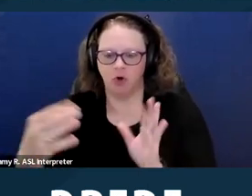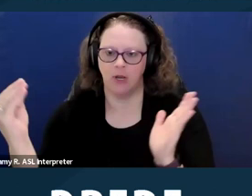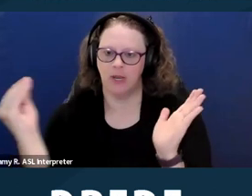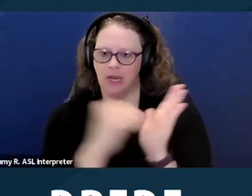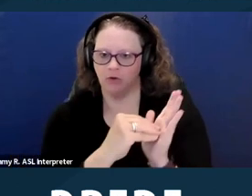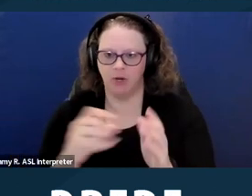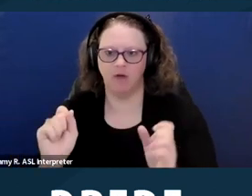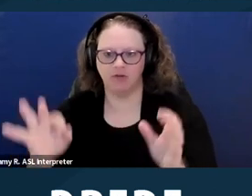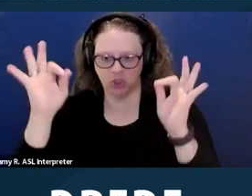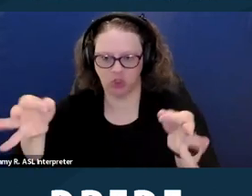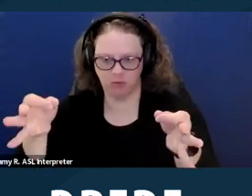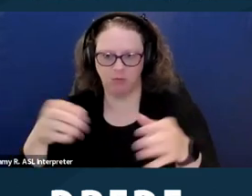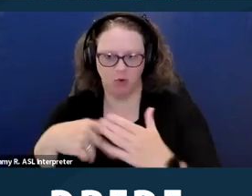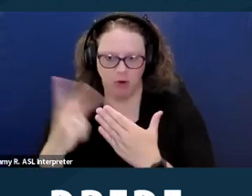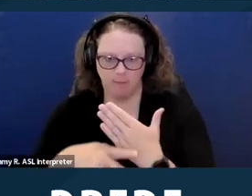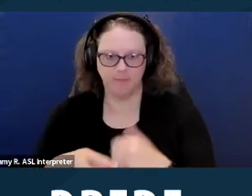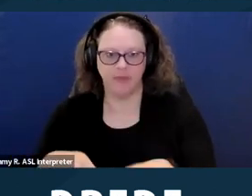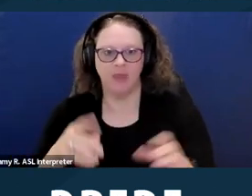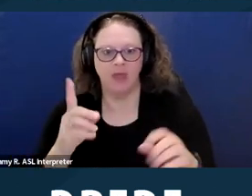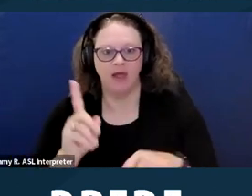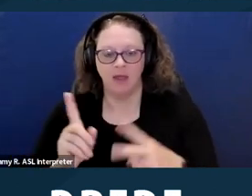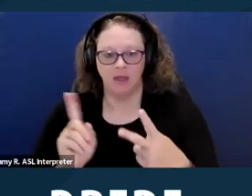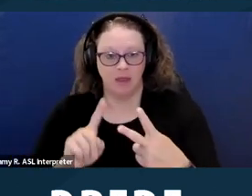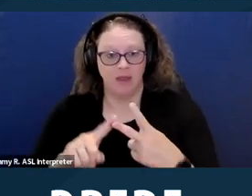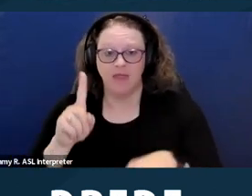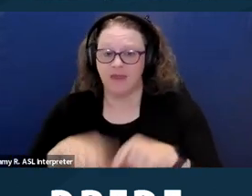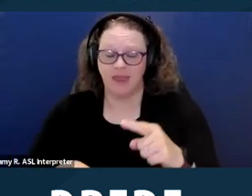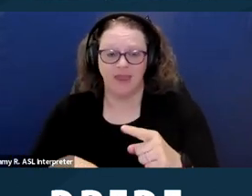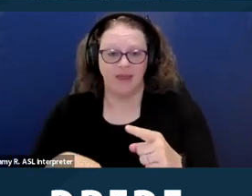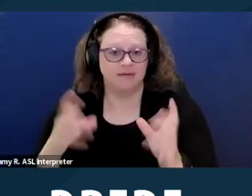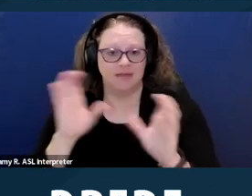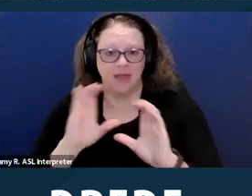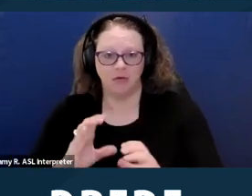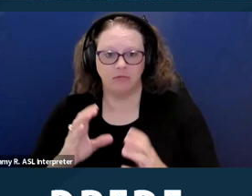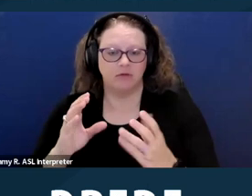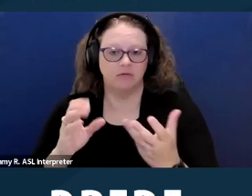They cannot seek information about criminal convictions that have been sealed, dismissed, or expunged